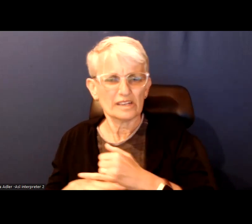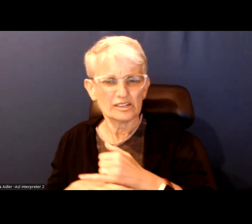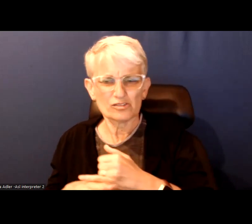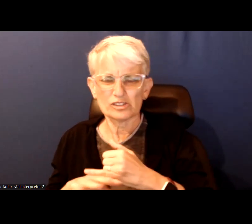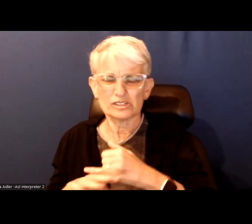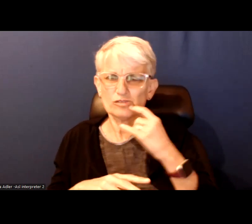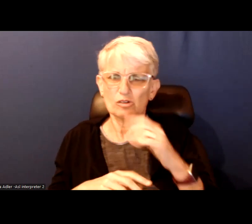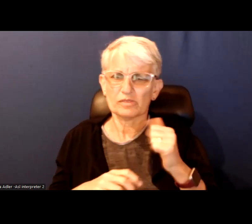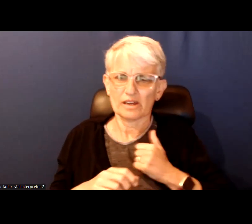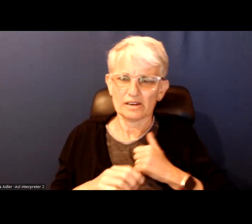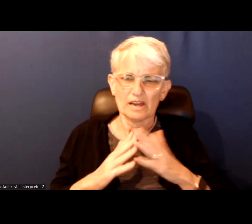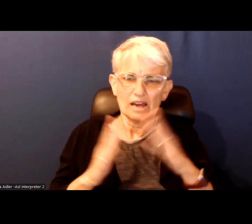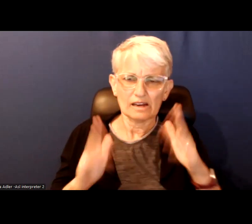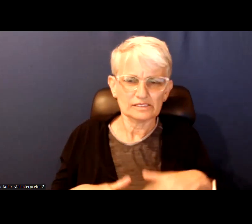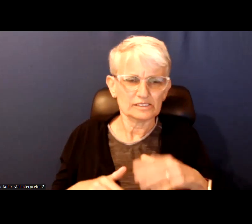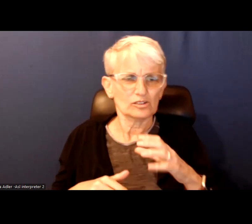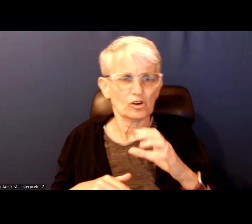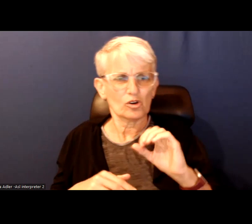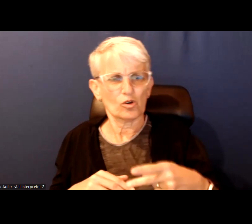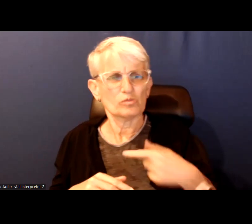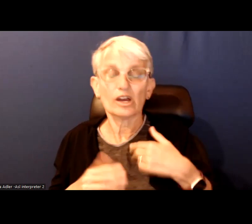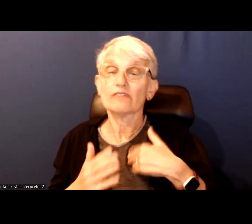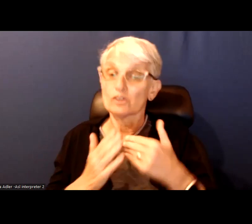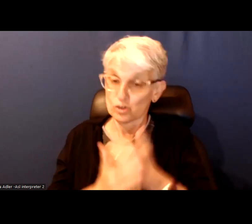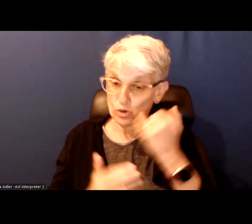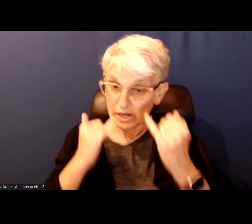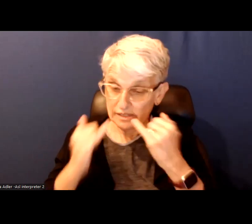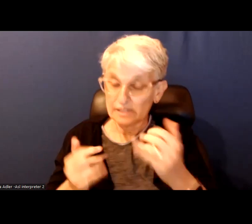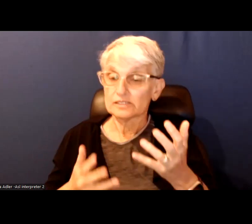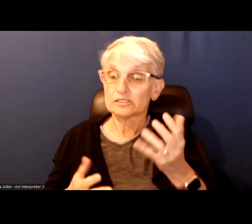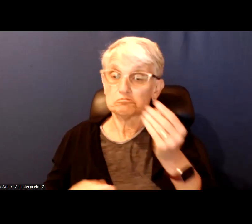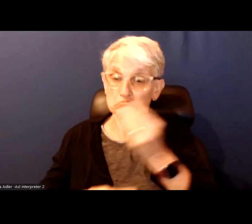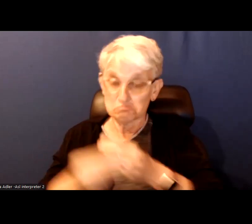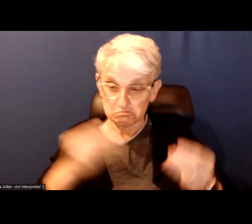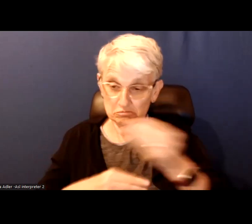So, there are new ideas in circulation for some of the major candidates.